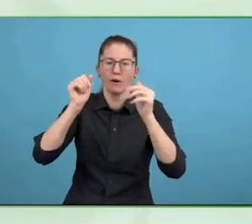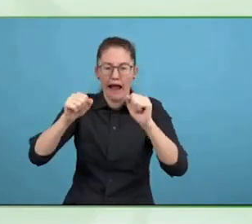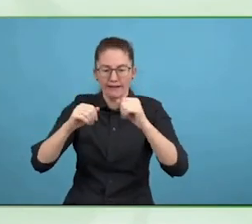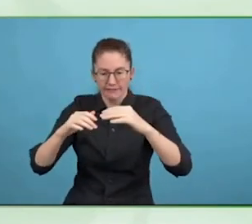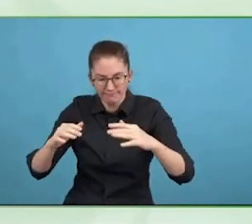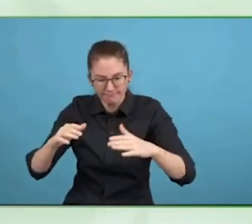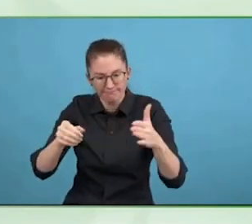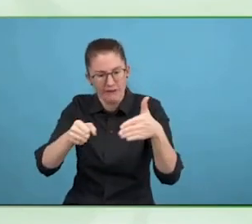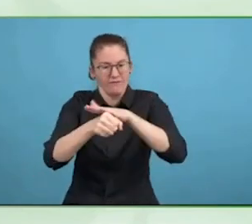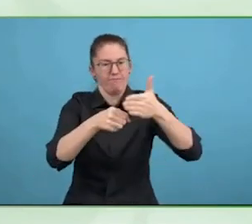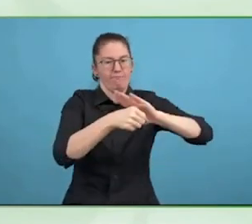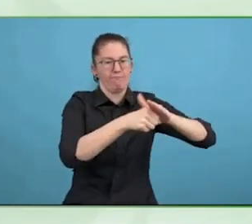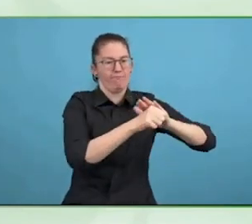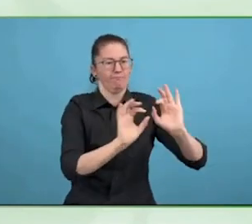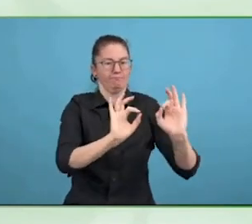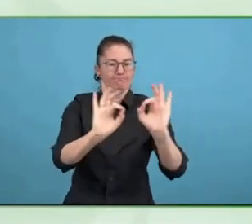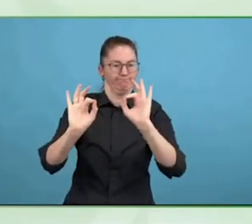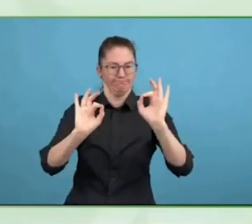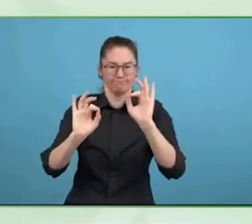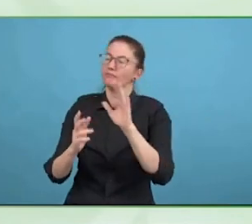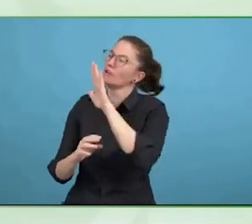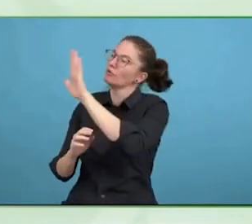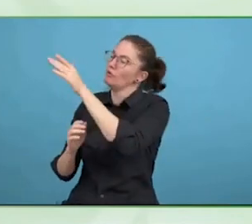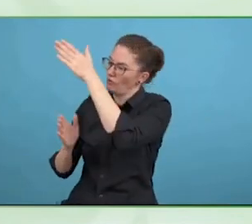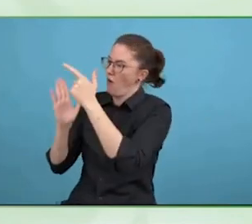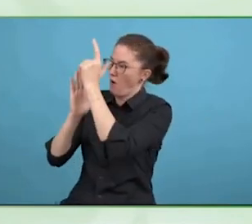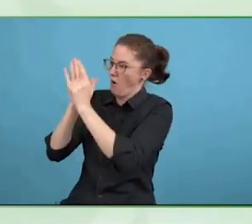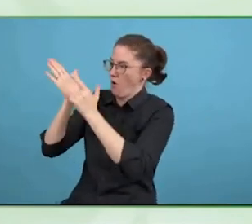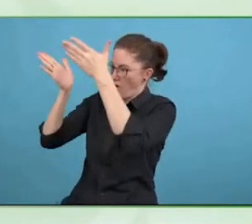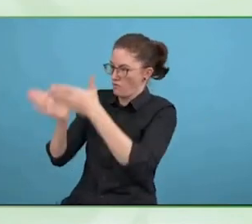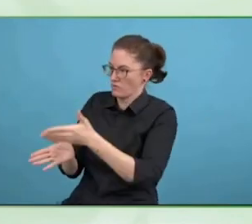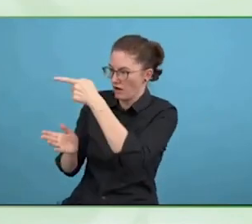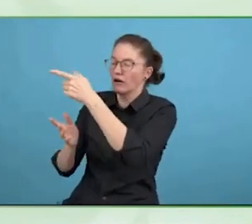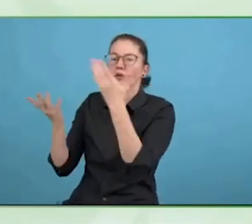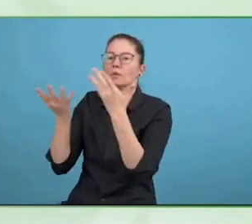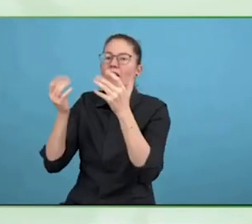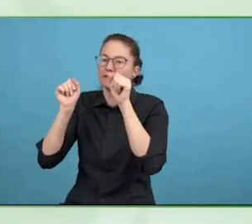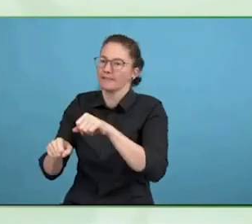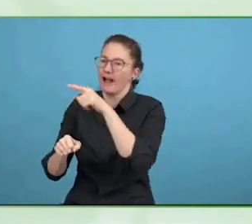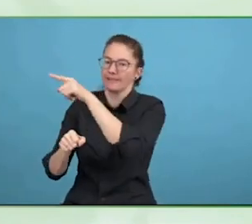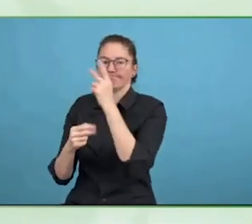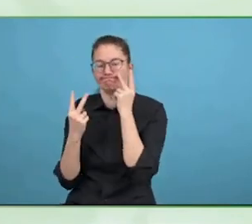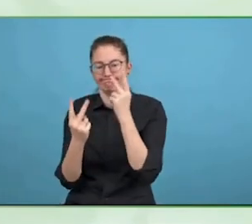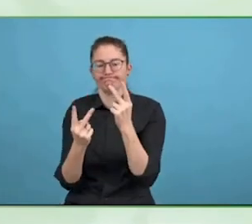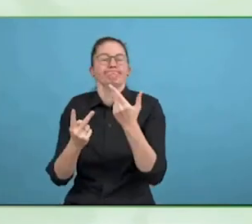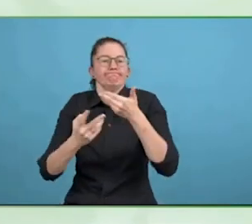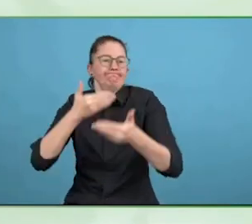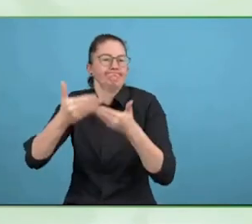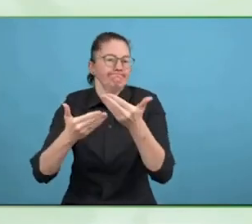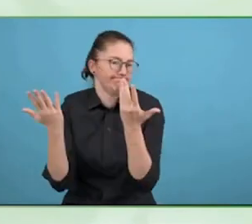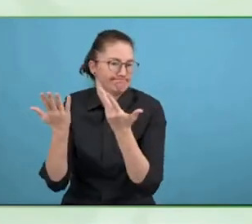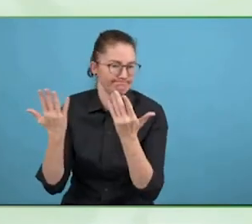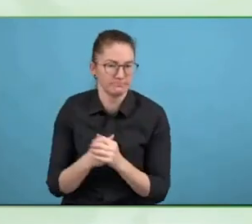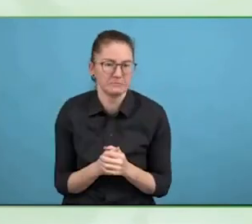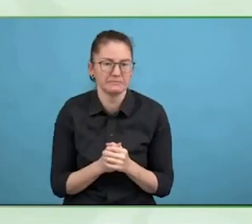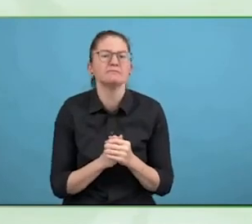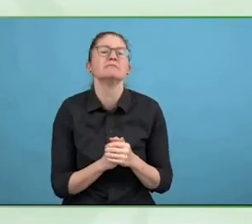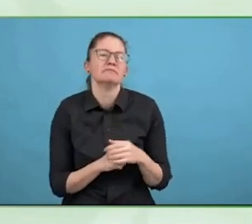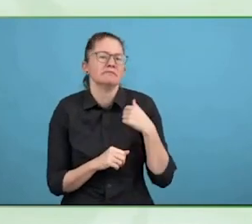between the rhetoric of human rights and what is happening on the ground. People's lived experience.